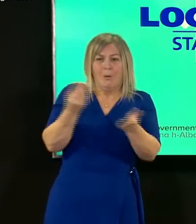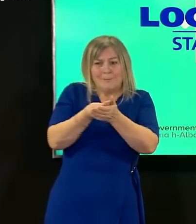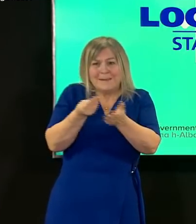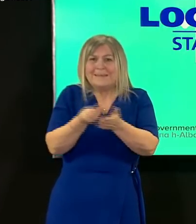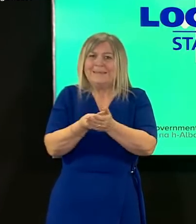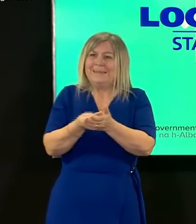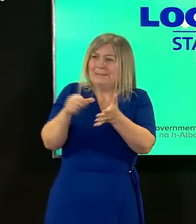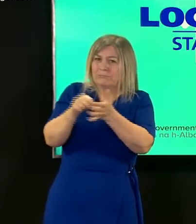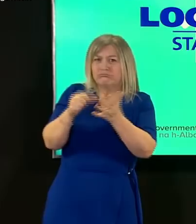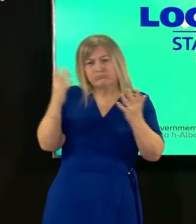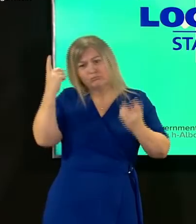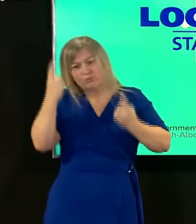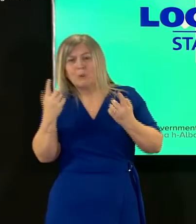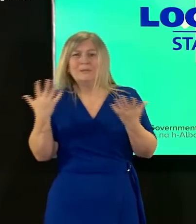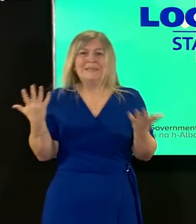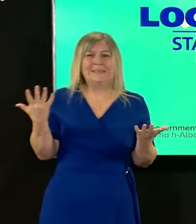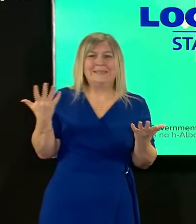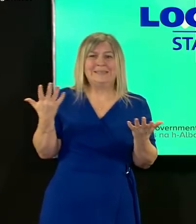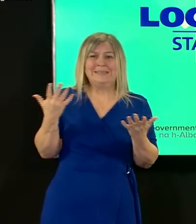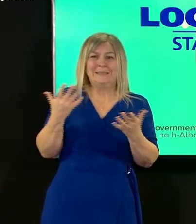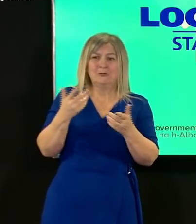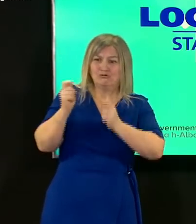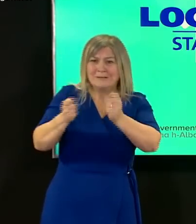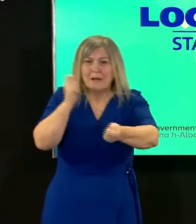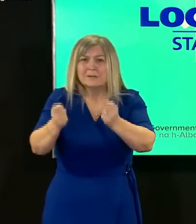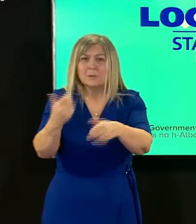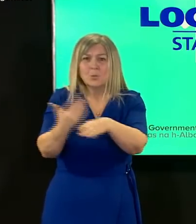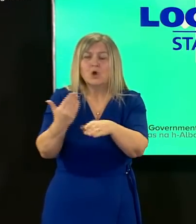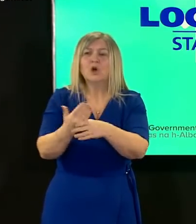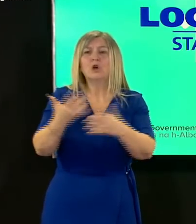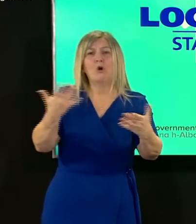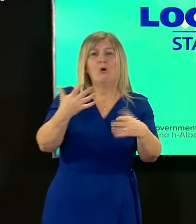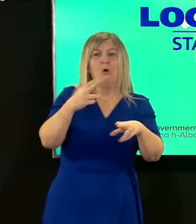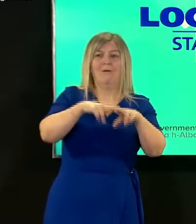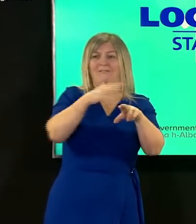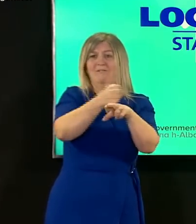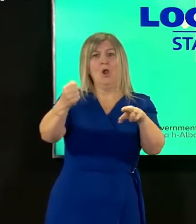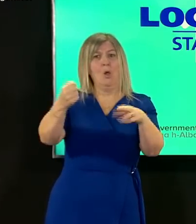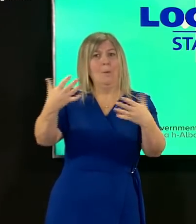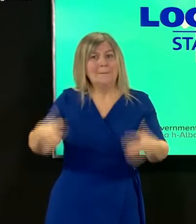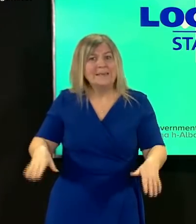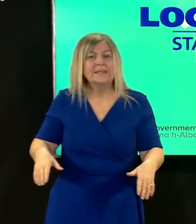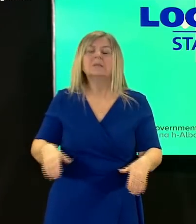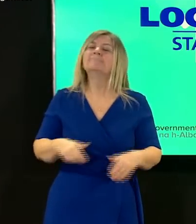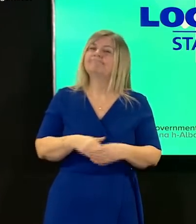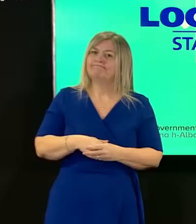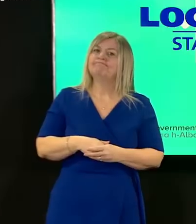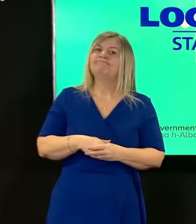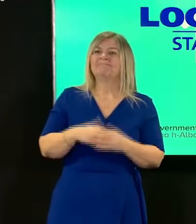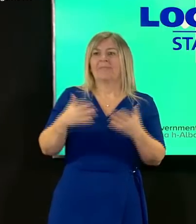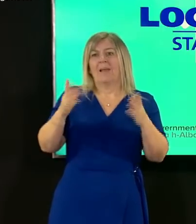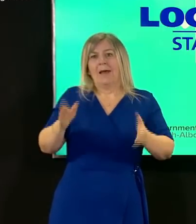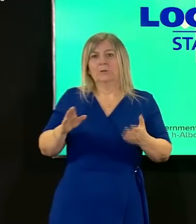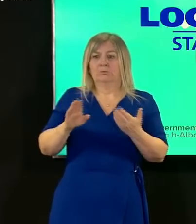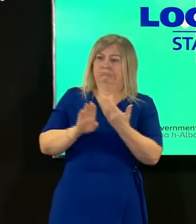redundancy or furlough for all of us the forced separation from friends and loved ones has been